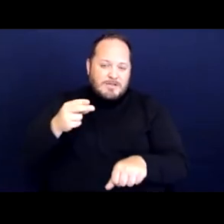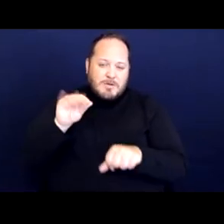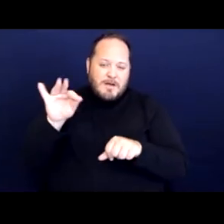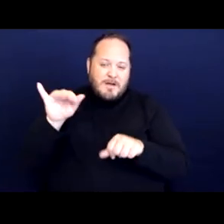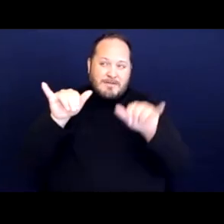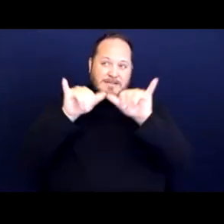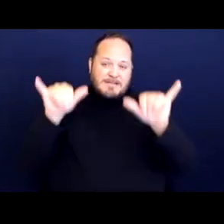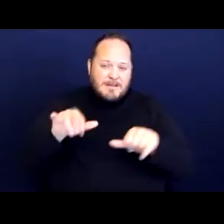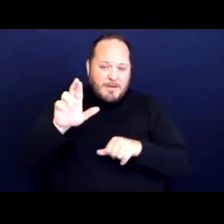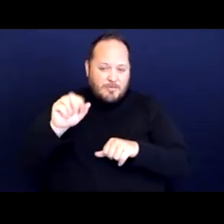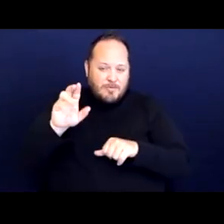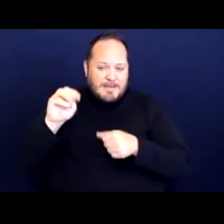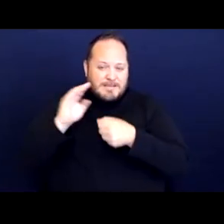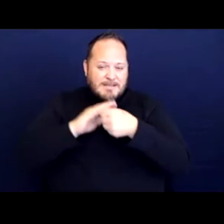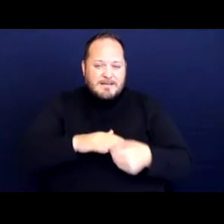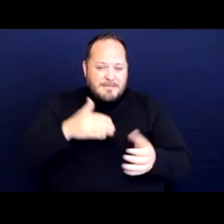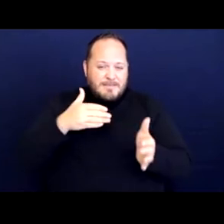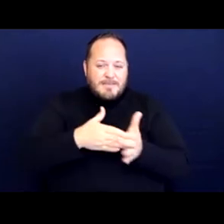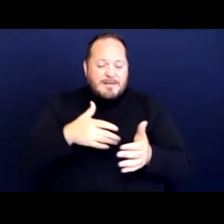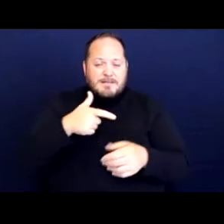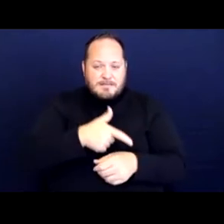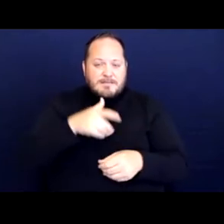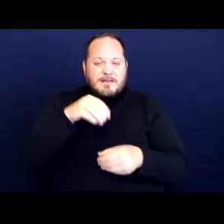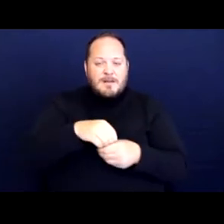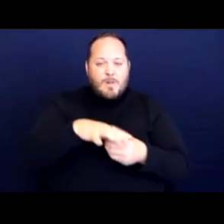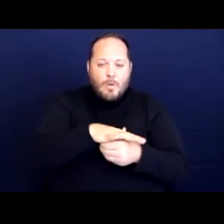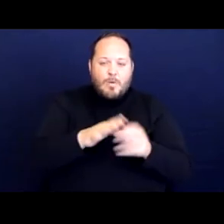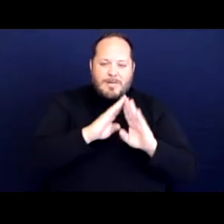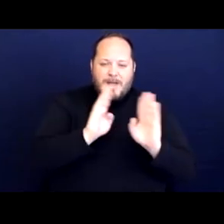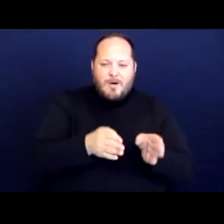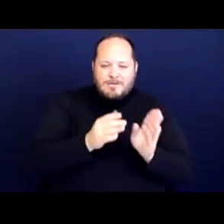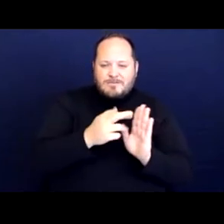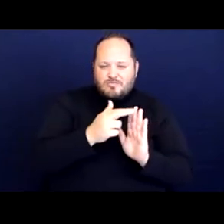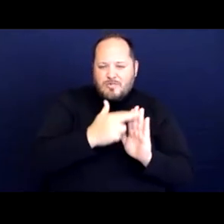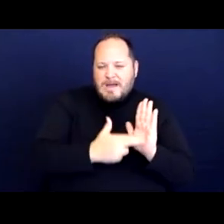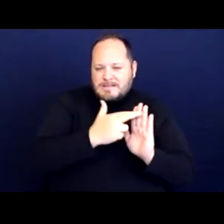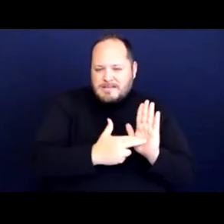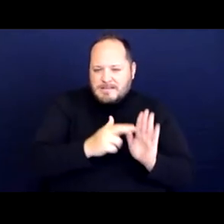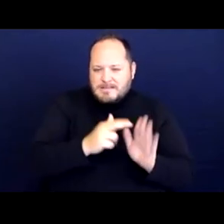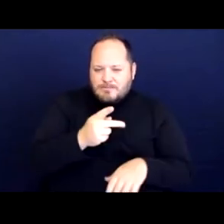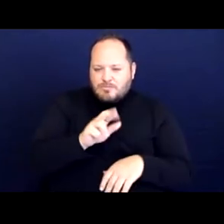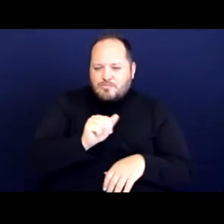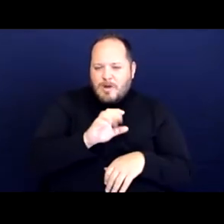in local housing practices. All of this dovetails into the reality